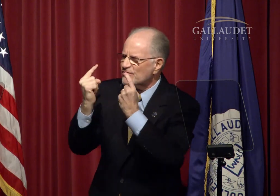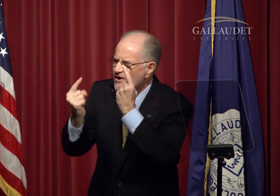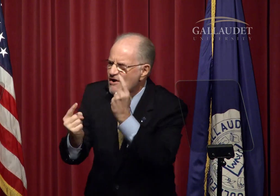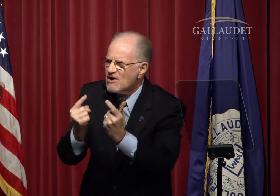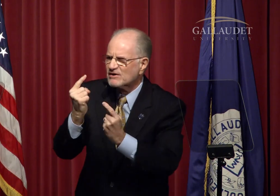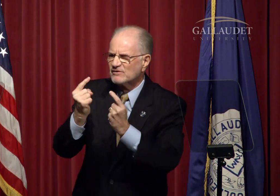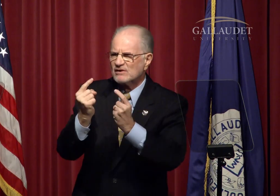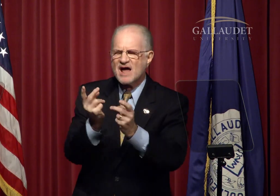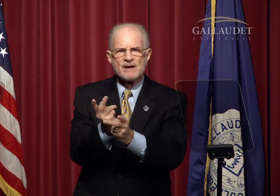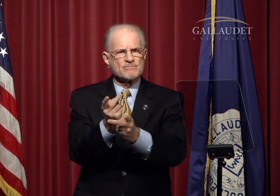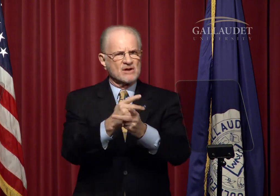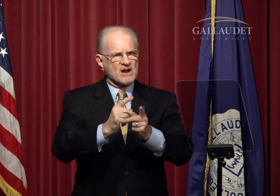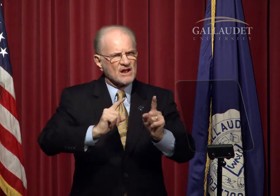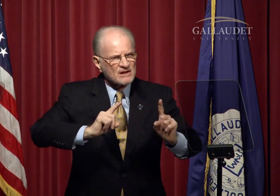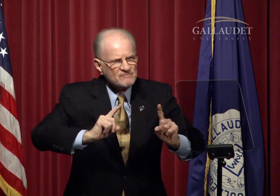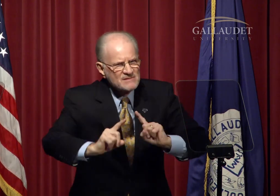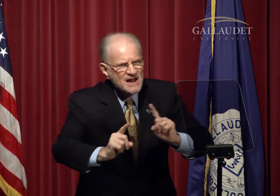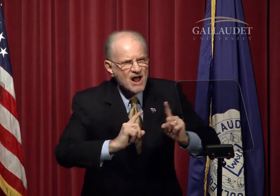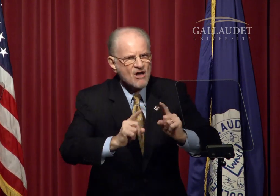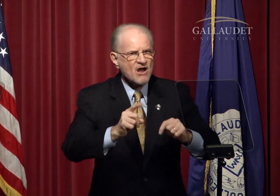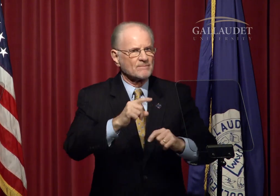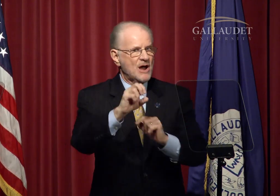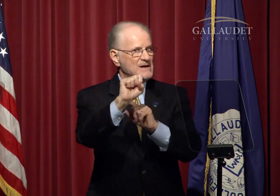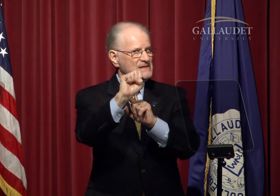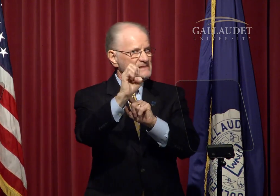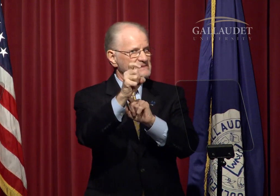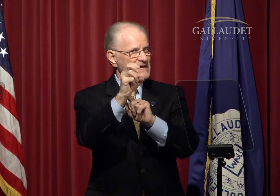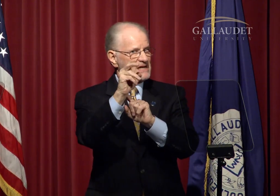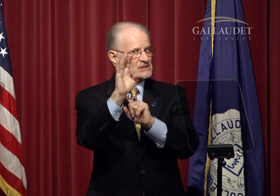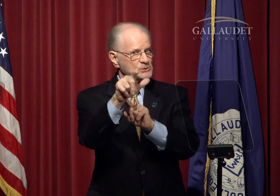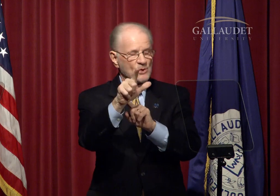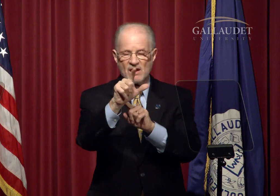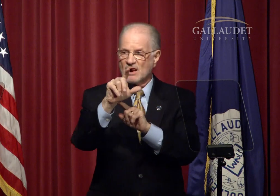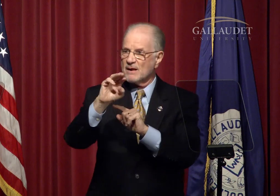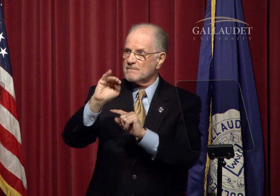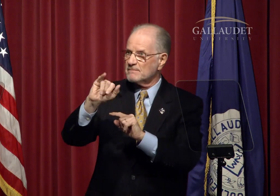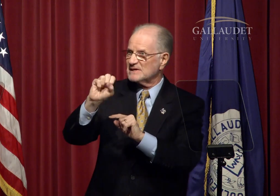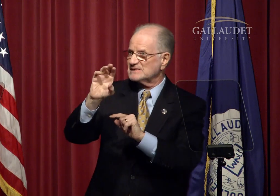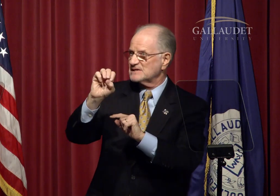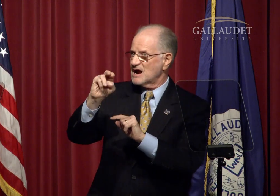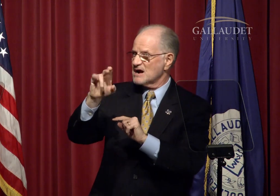Gallaudet is engaging in thoughtful and productive dialogue